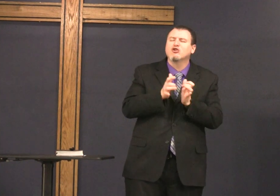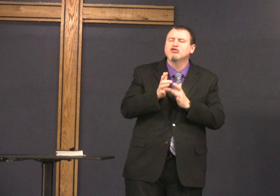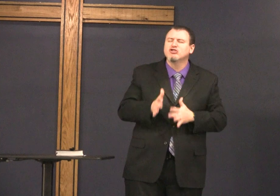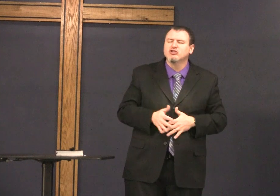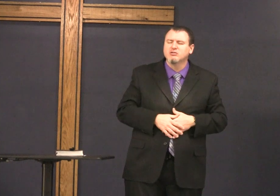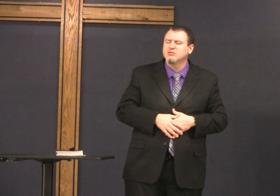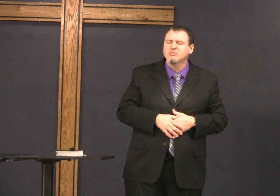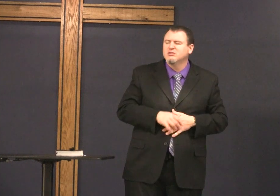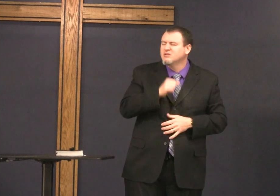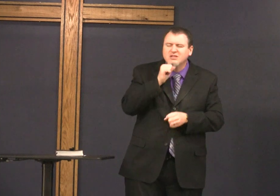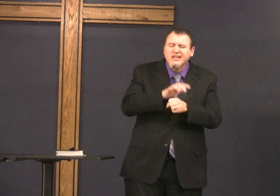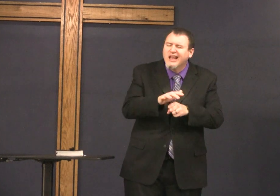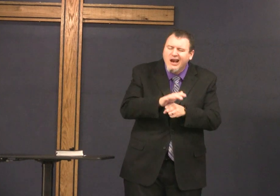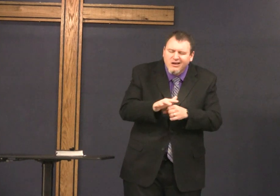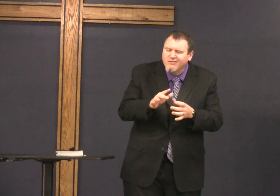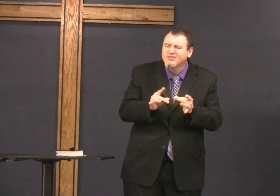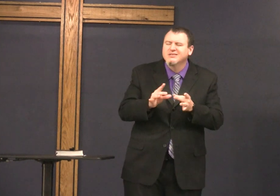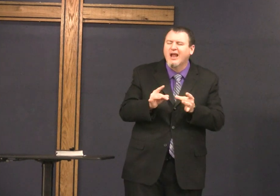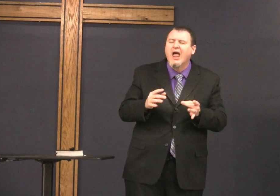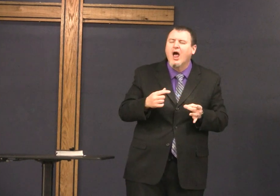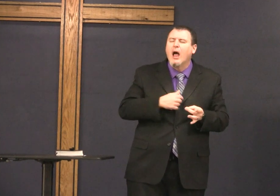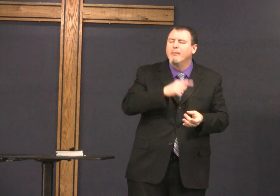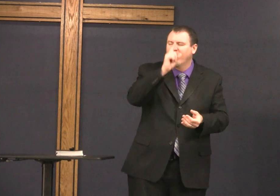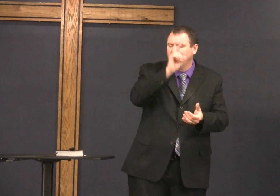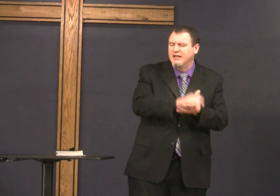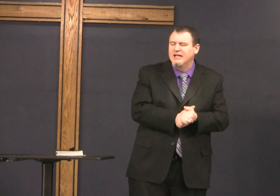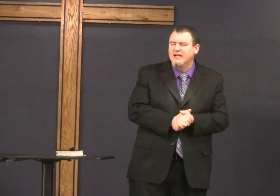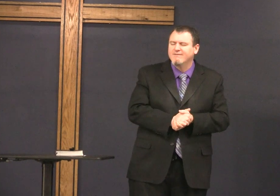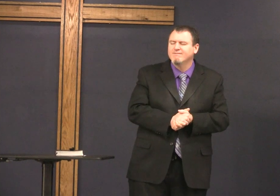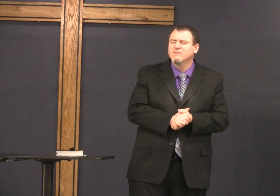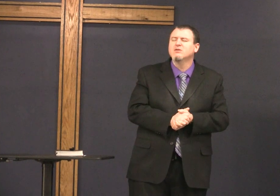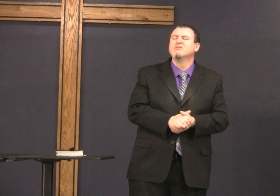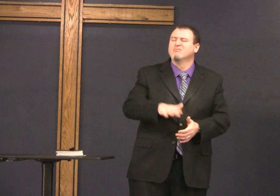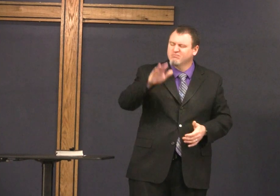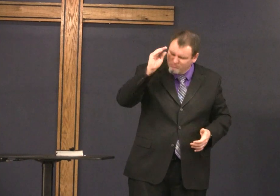it's not enough just say I'm a Christian or I believe